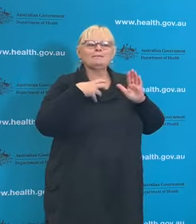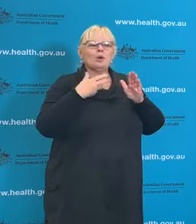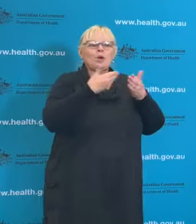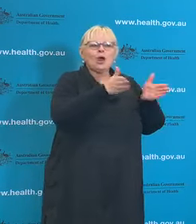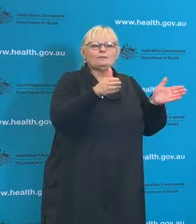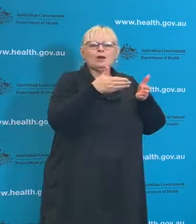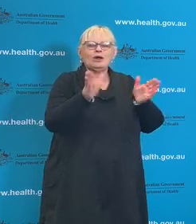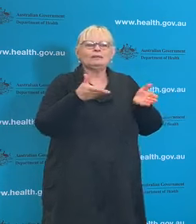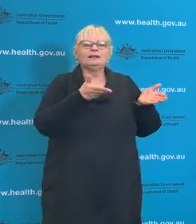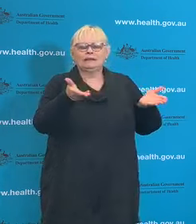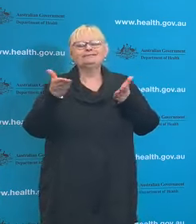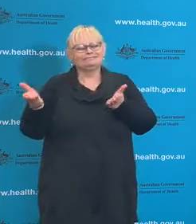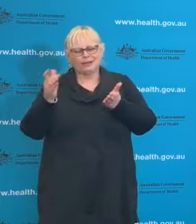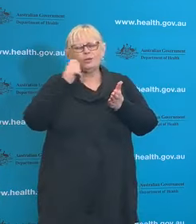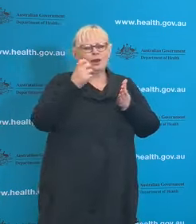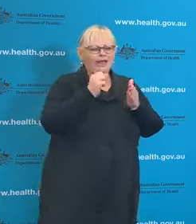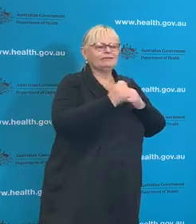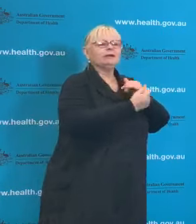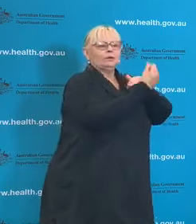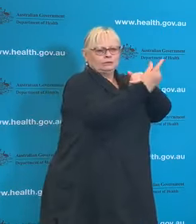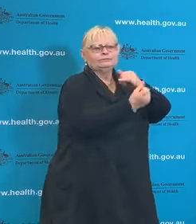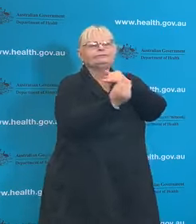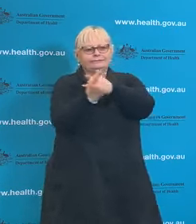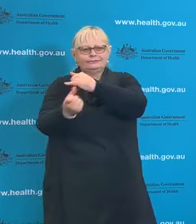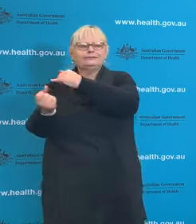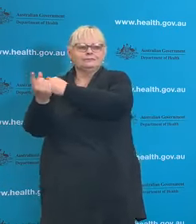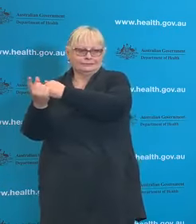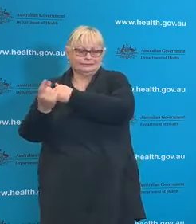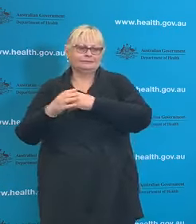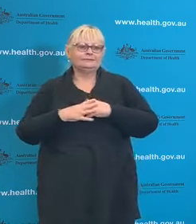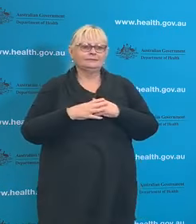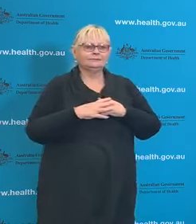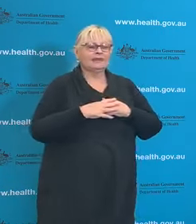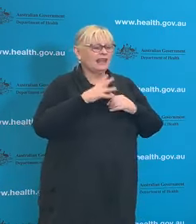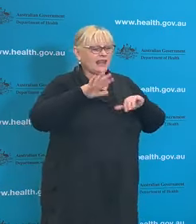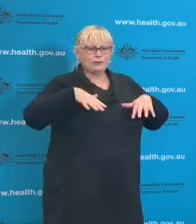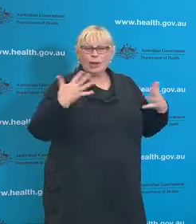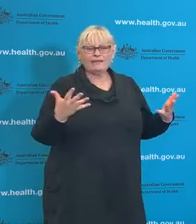for outbreak. And that's where it is if anyone has any symptoms of whatsoever, of